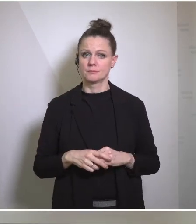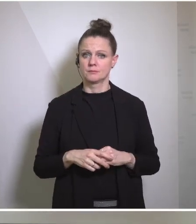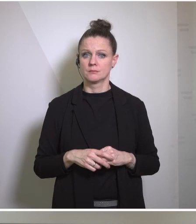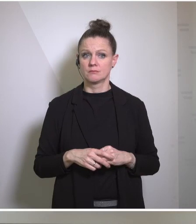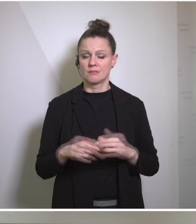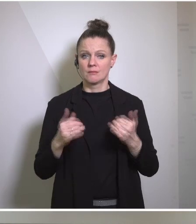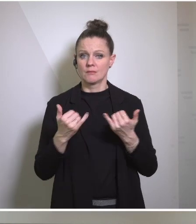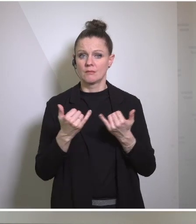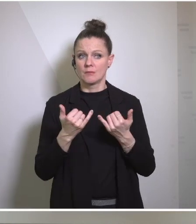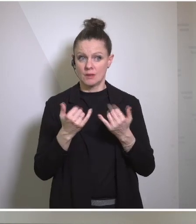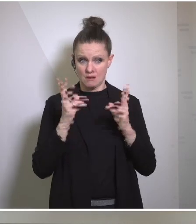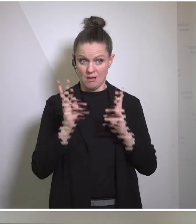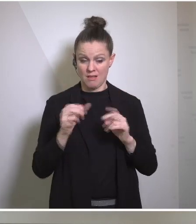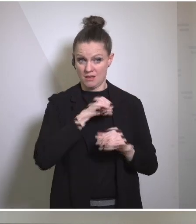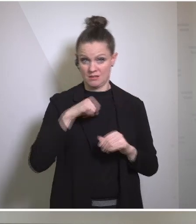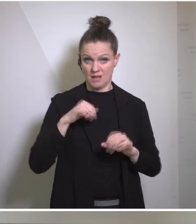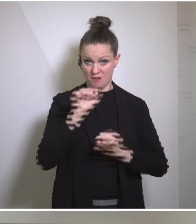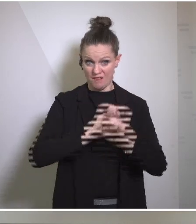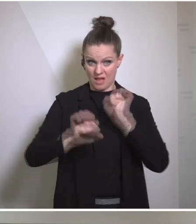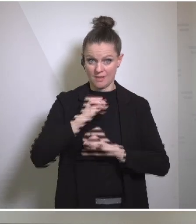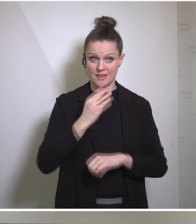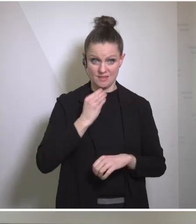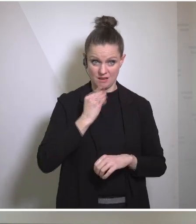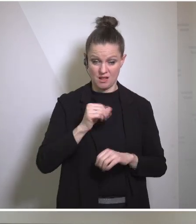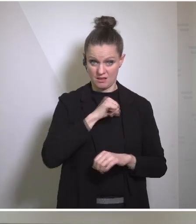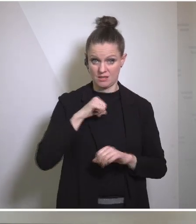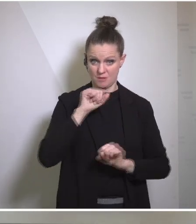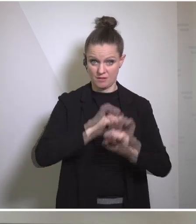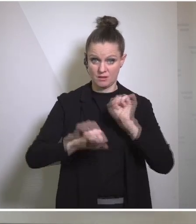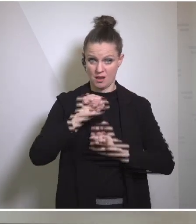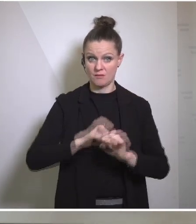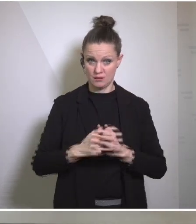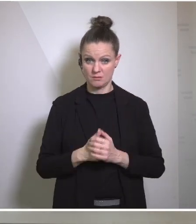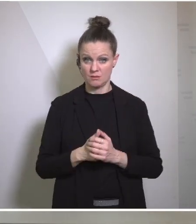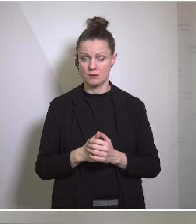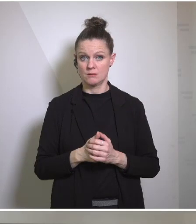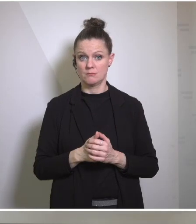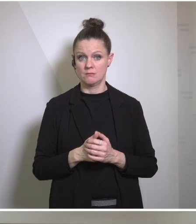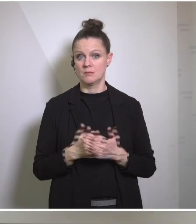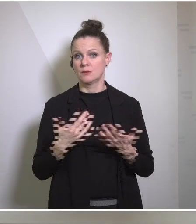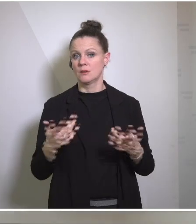is able to defend itself and not ever see a repeat of October 7th. To make sure, though, at